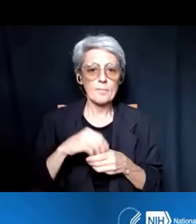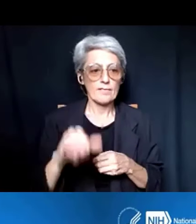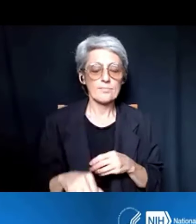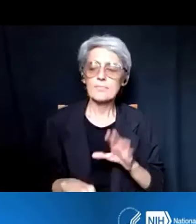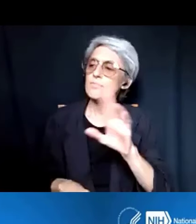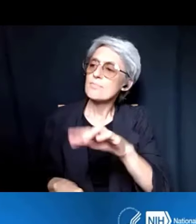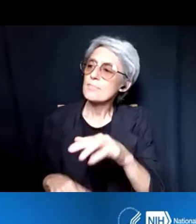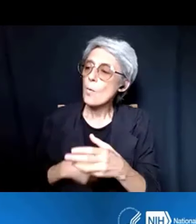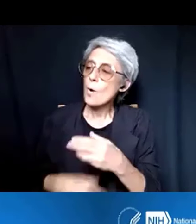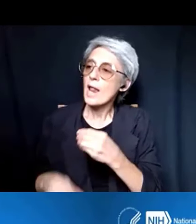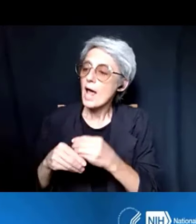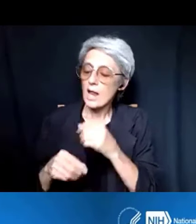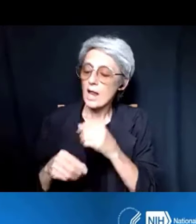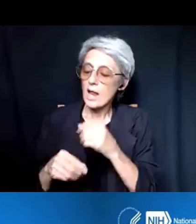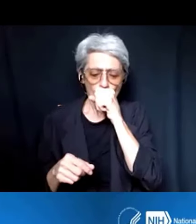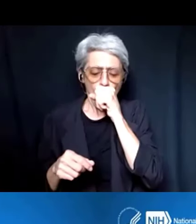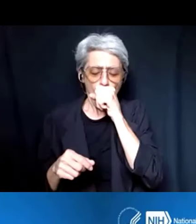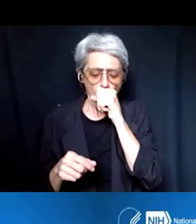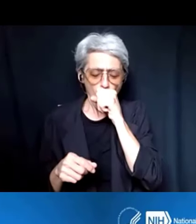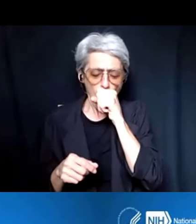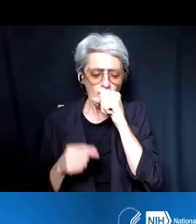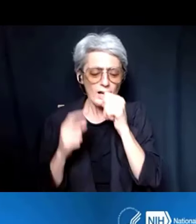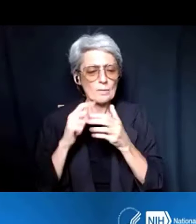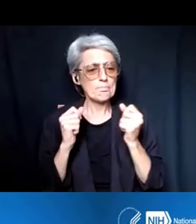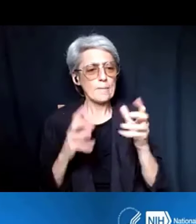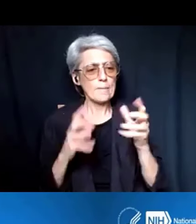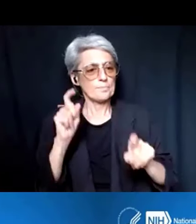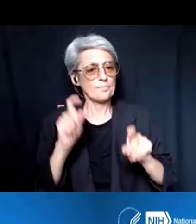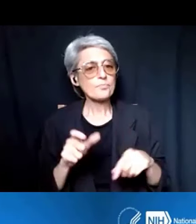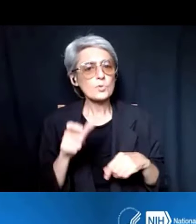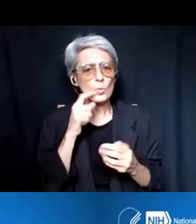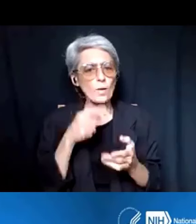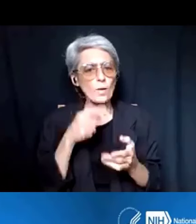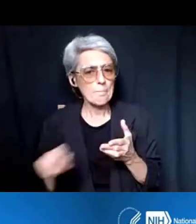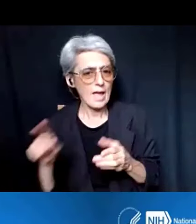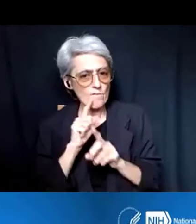because I saw there are lots of questions about, who's going to pay for this mentor training, right?